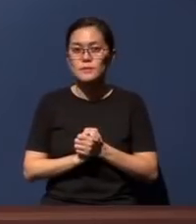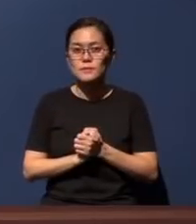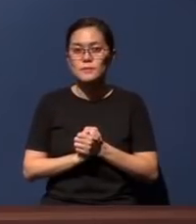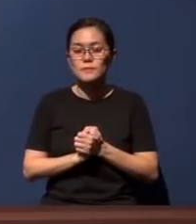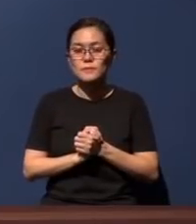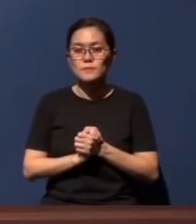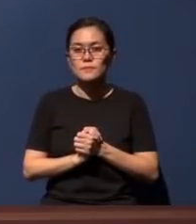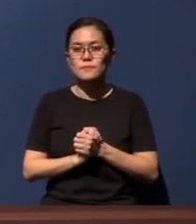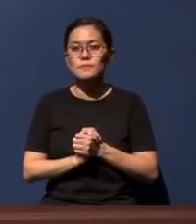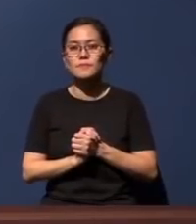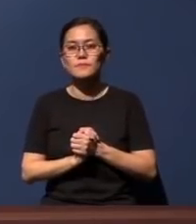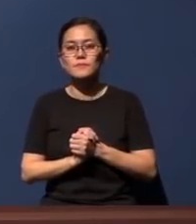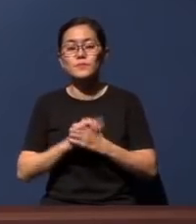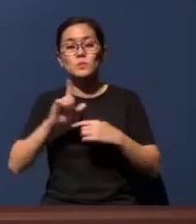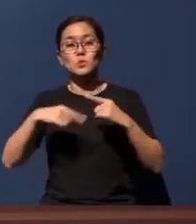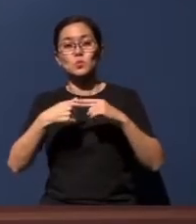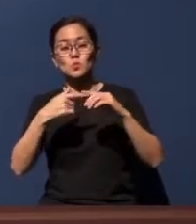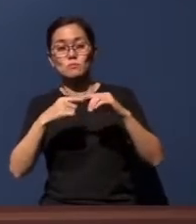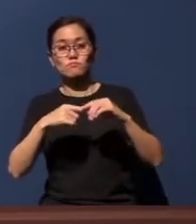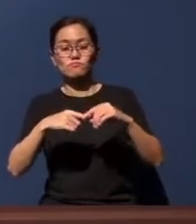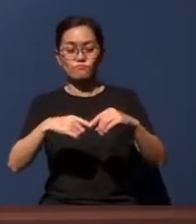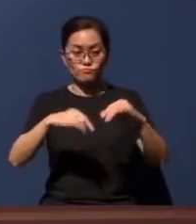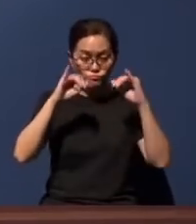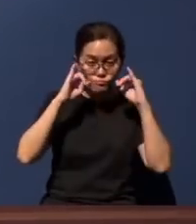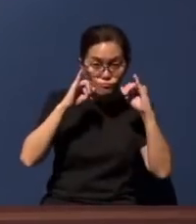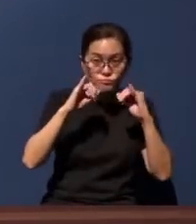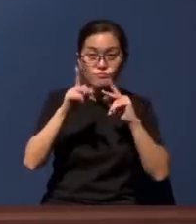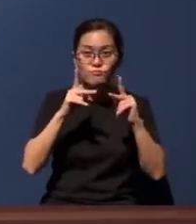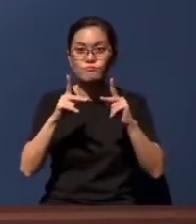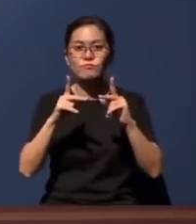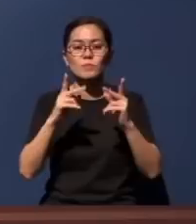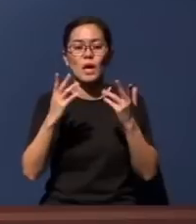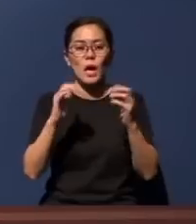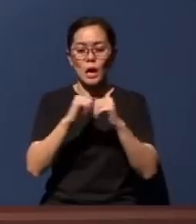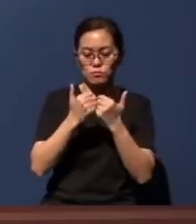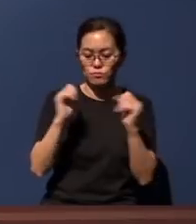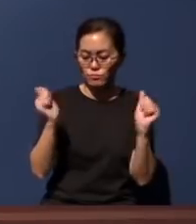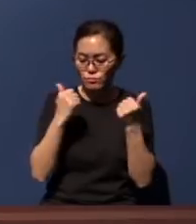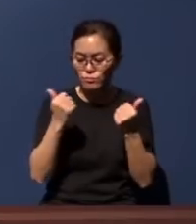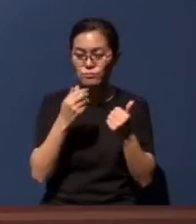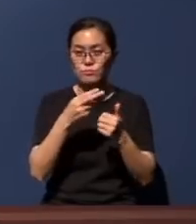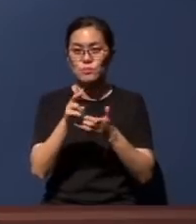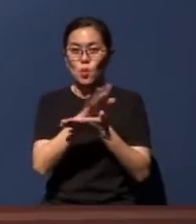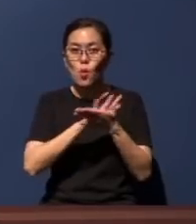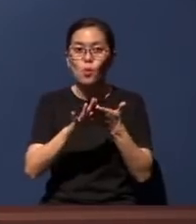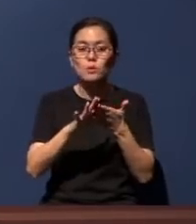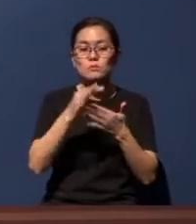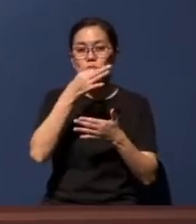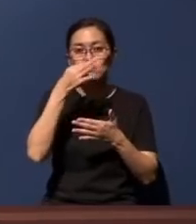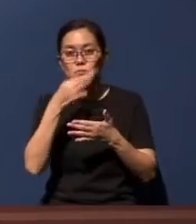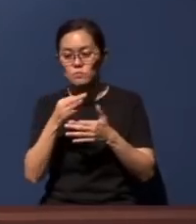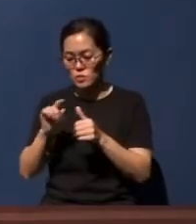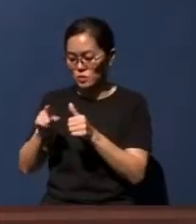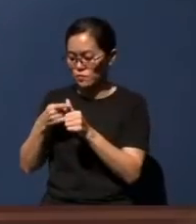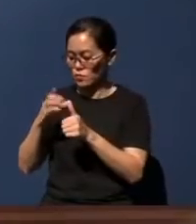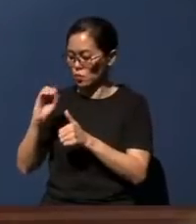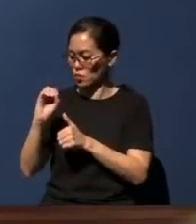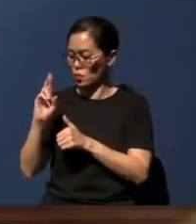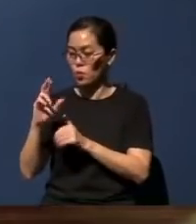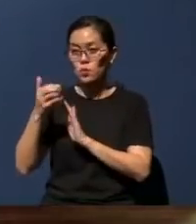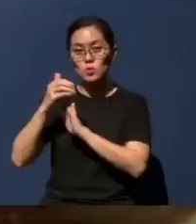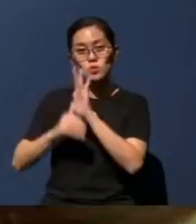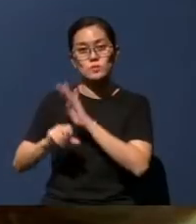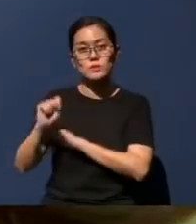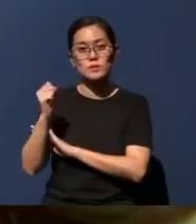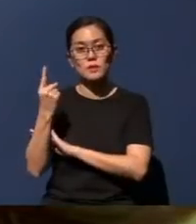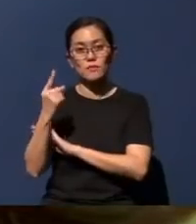In instructing the people on celebrating the Holy Communion, in 1 Corinthians chapter 11 verse 27 to